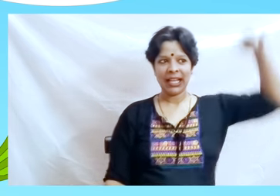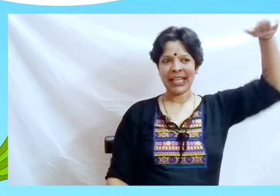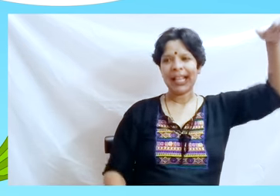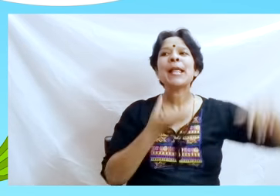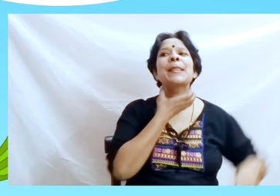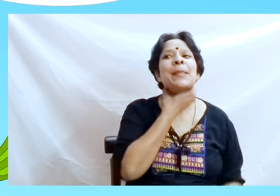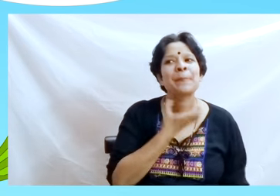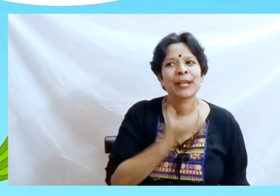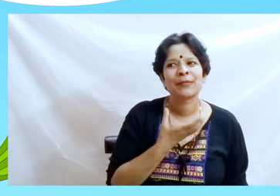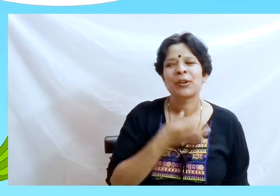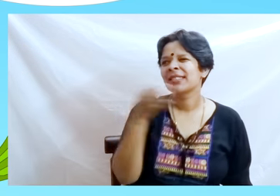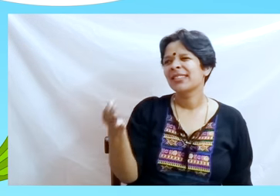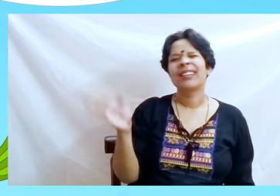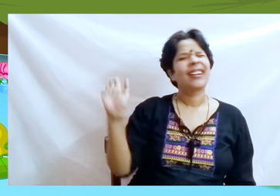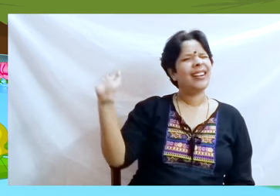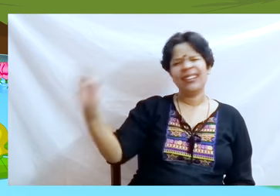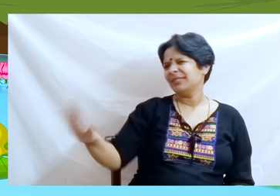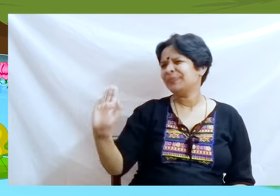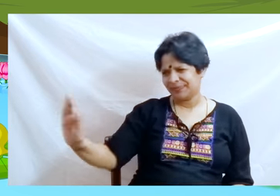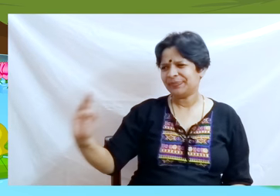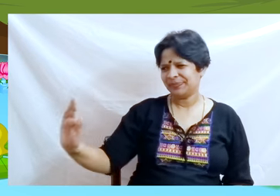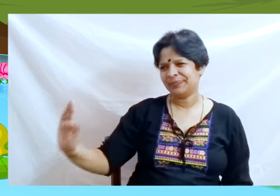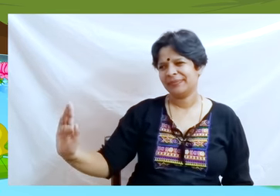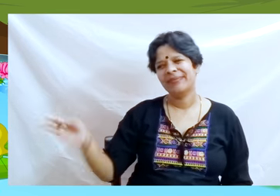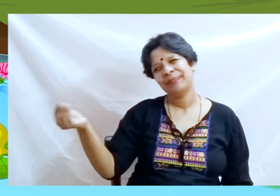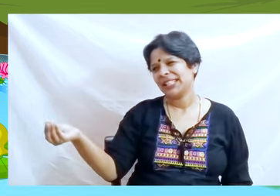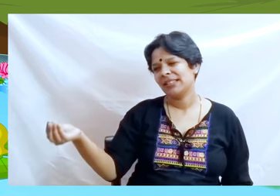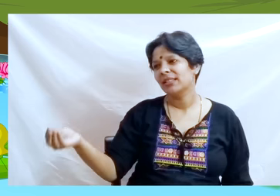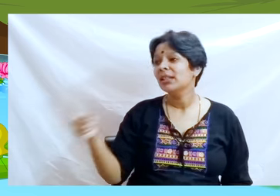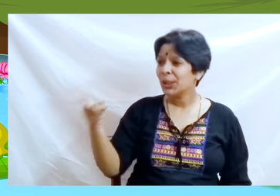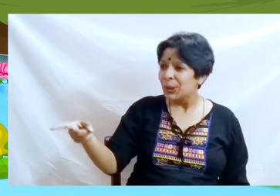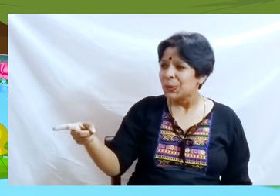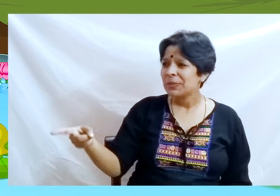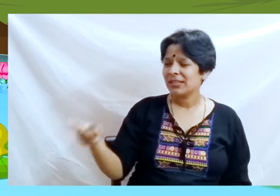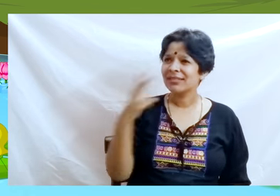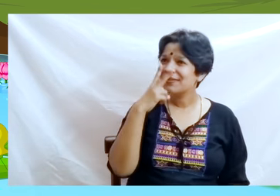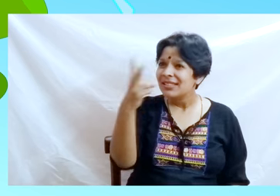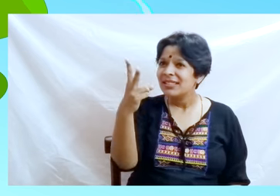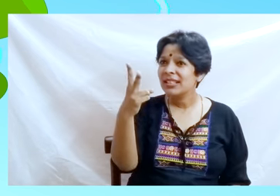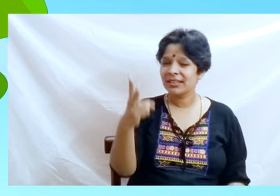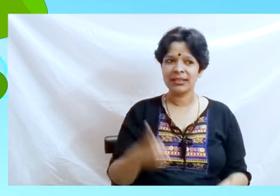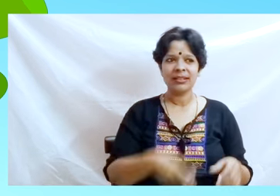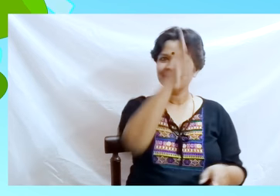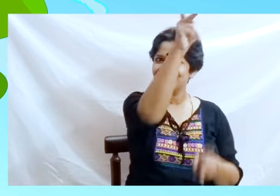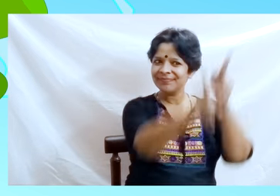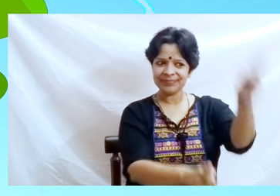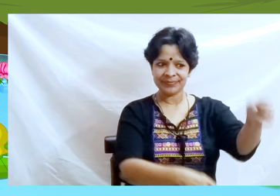“Ha” said the big frog. “Tush child Tush. You must have seen the farmers ox!”